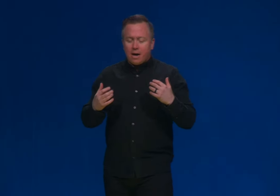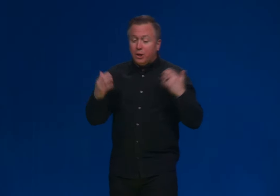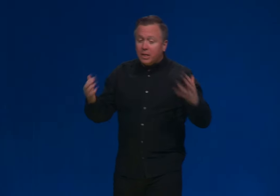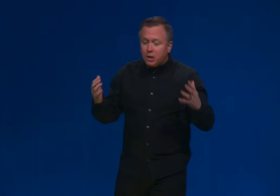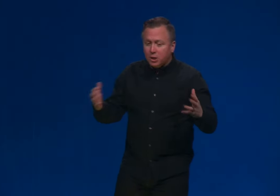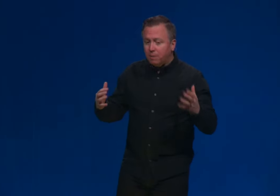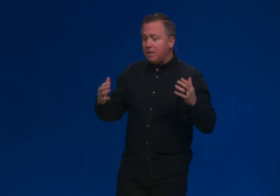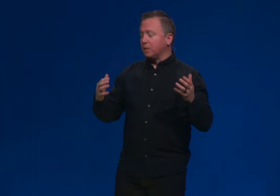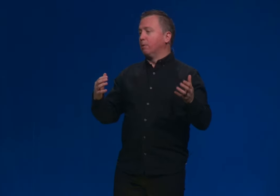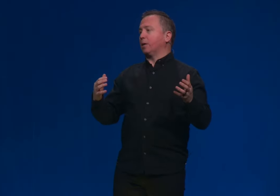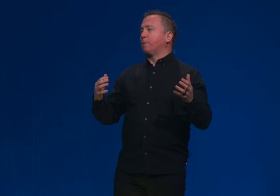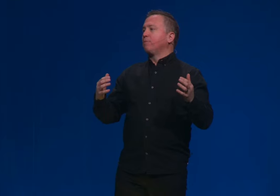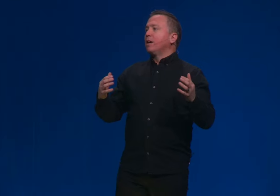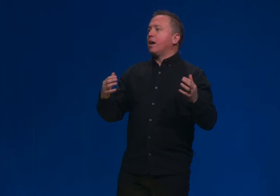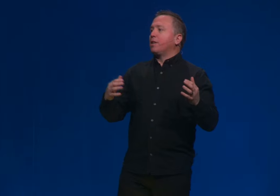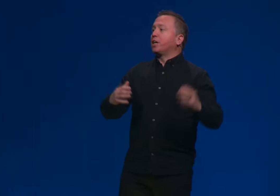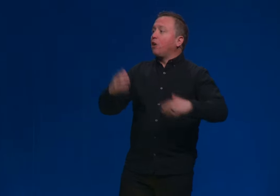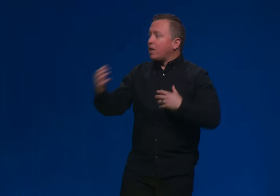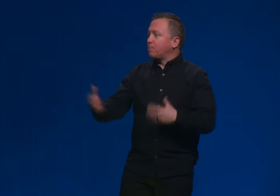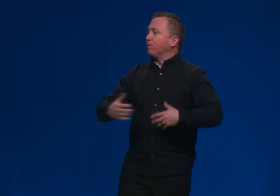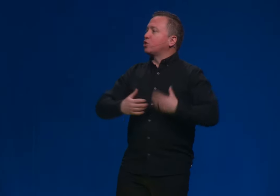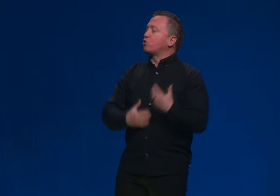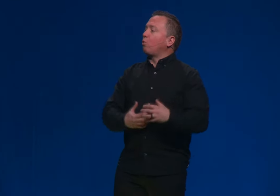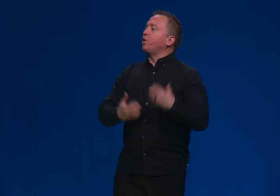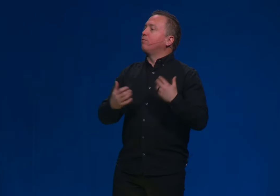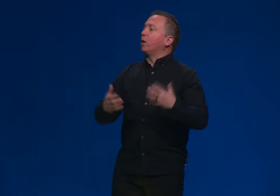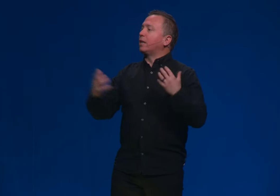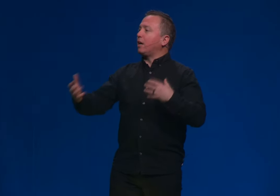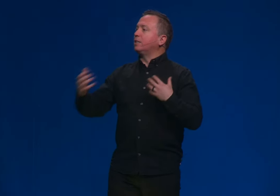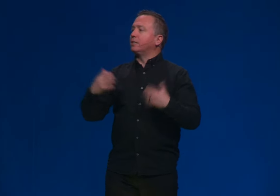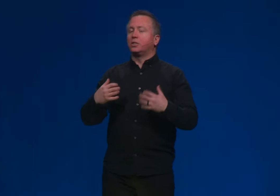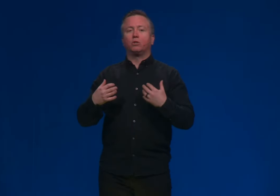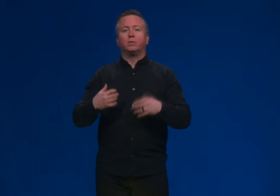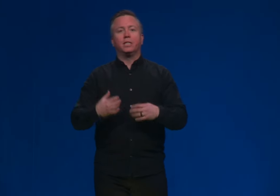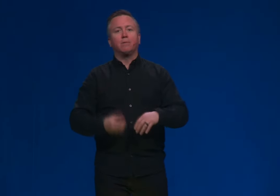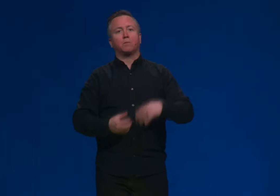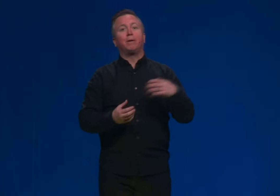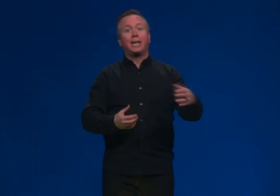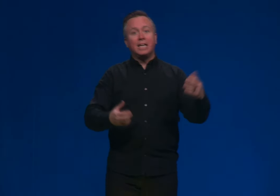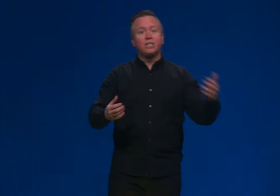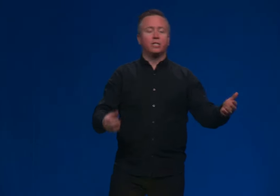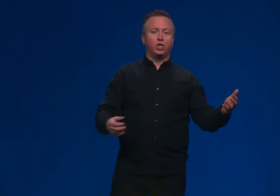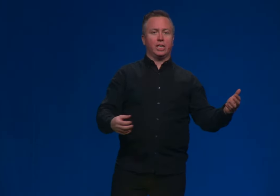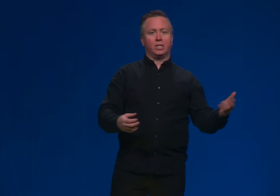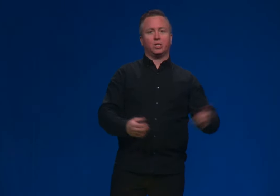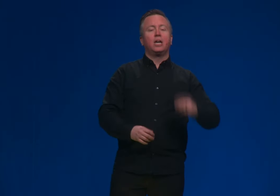And Genesis is an amazing book, The Gospel. The story of what God Does to Redeem us begins in Genesis.